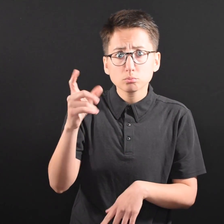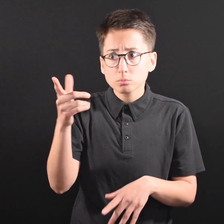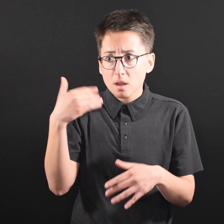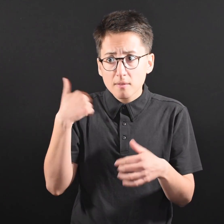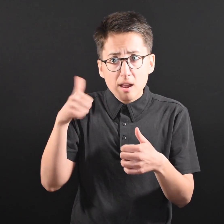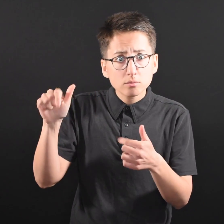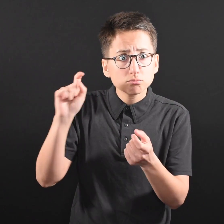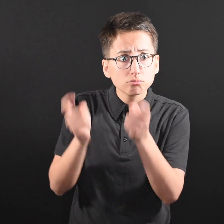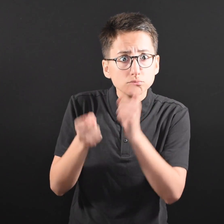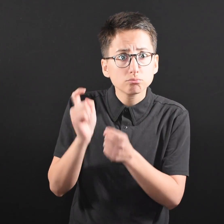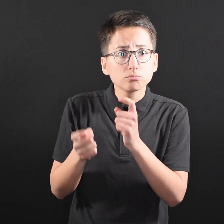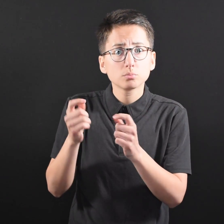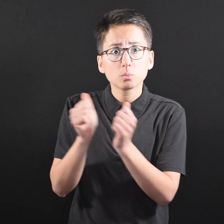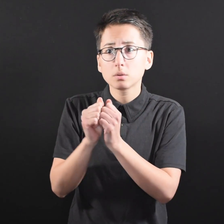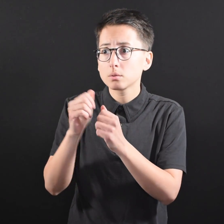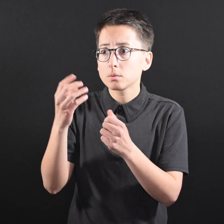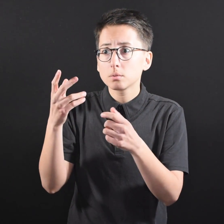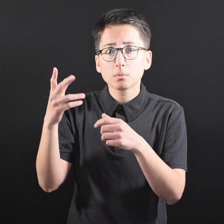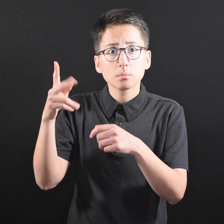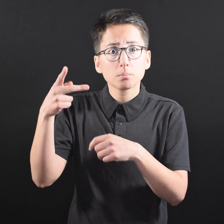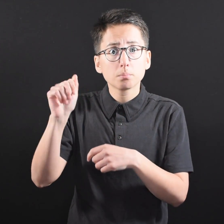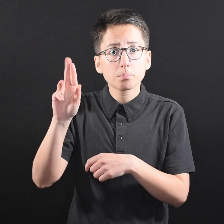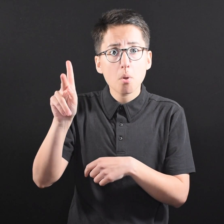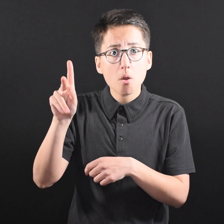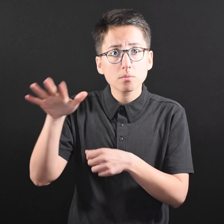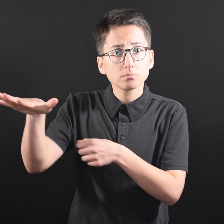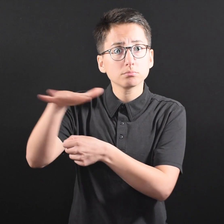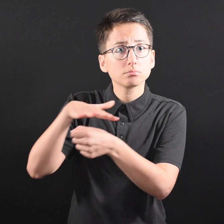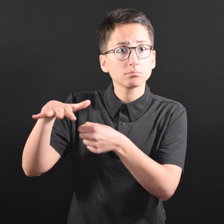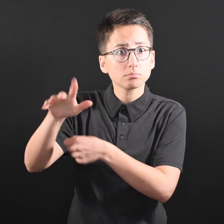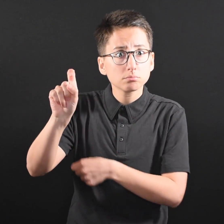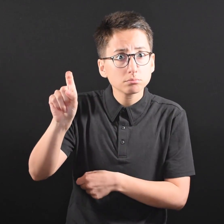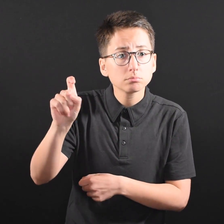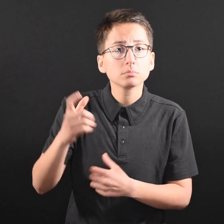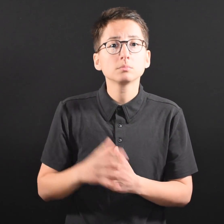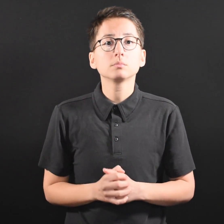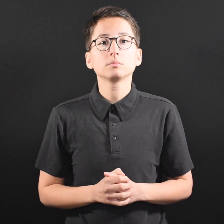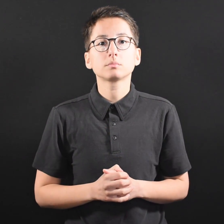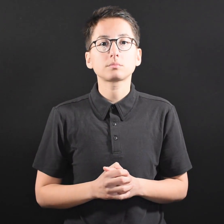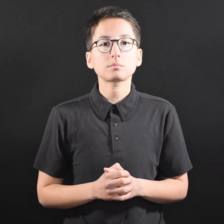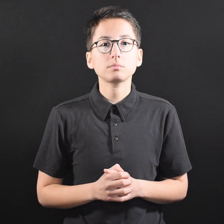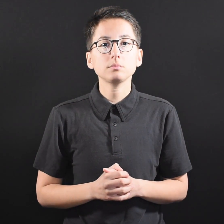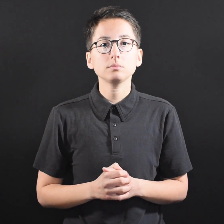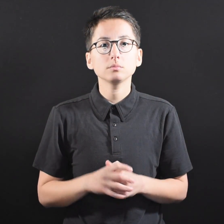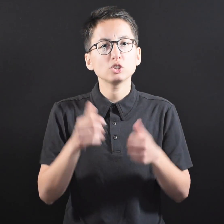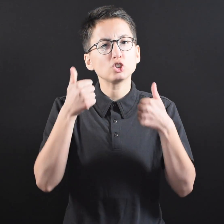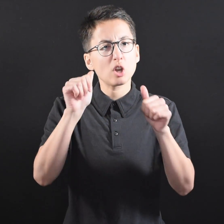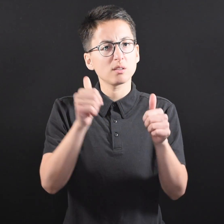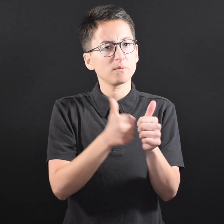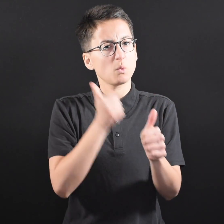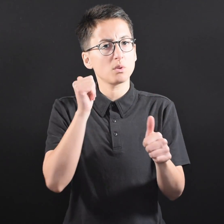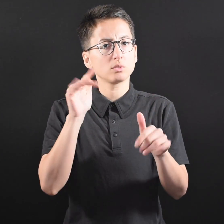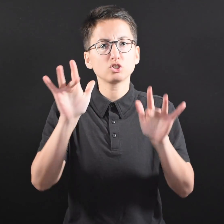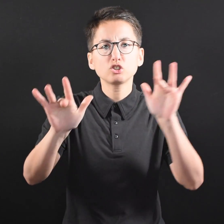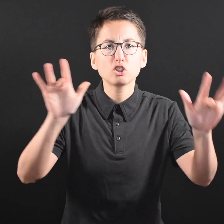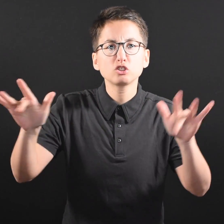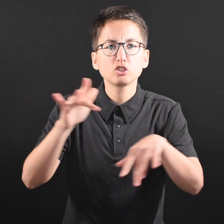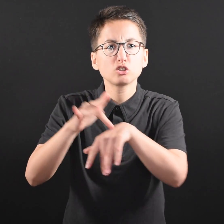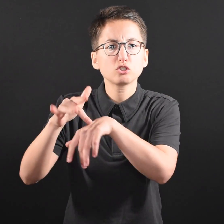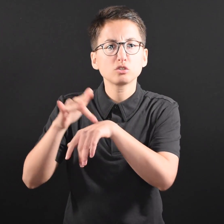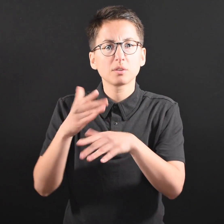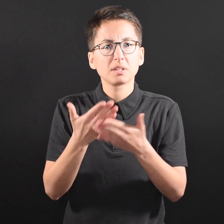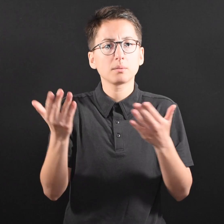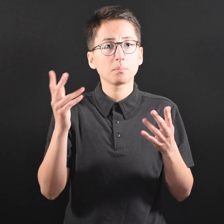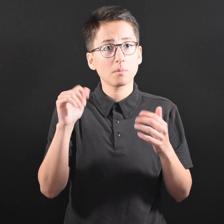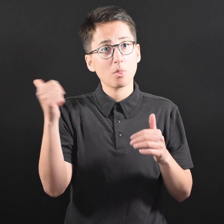for closures or any changes to park facilities. ● Try not to touch things others may have